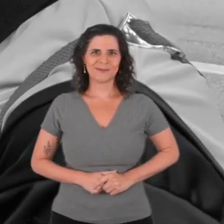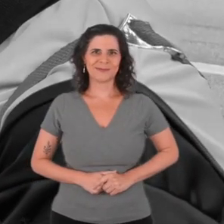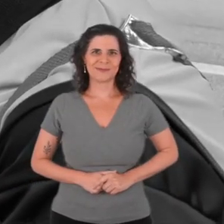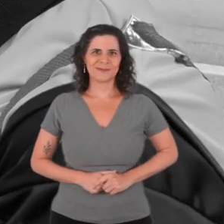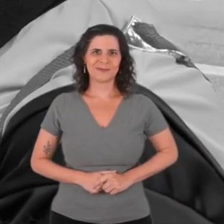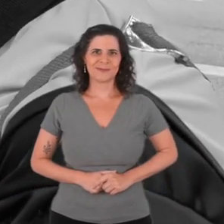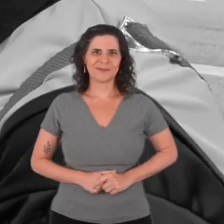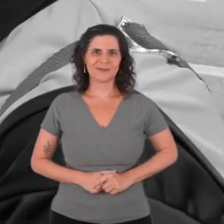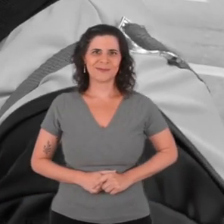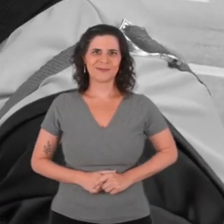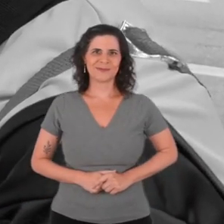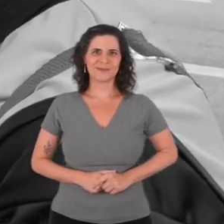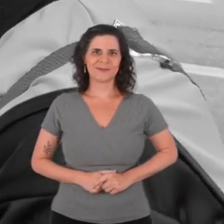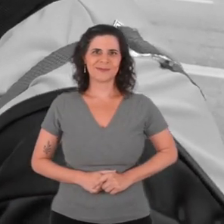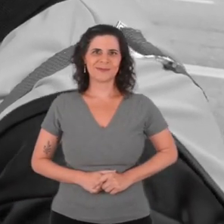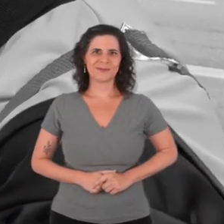blind.wiki